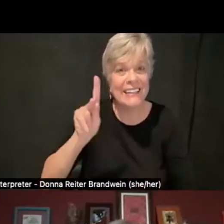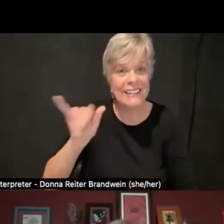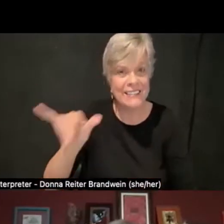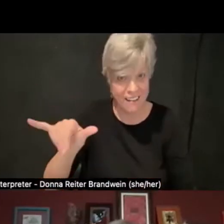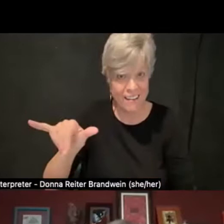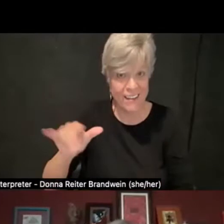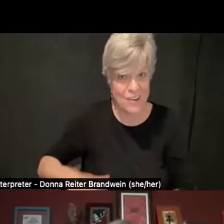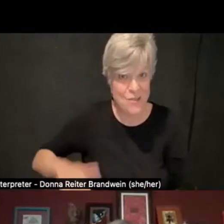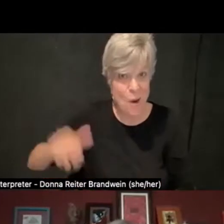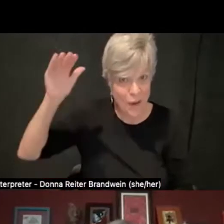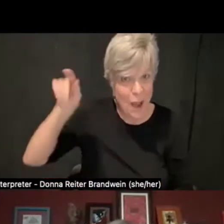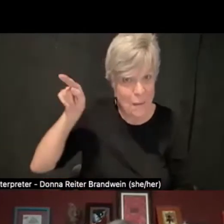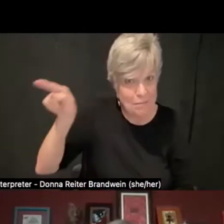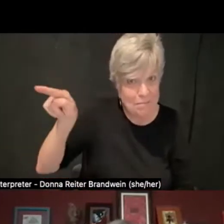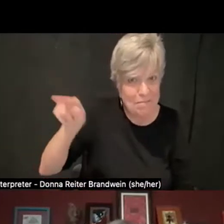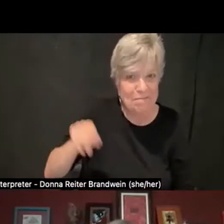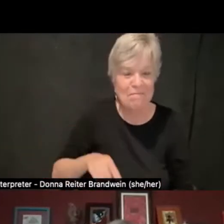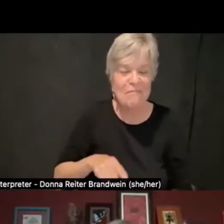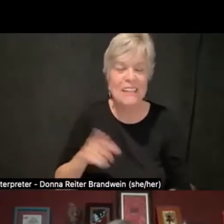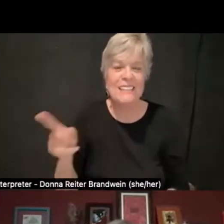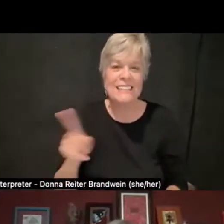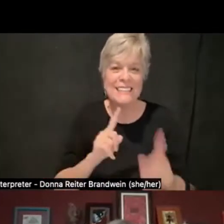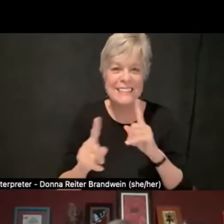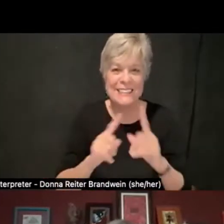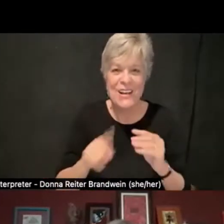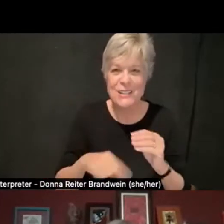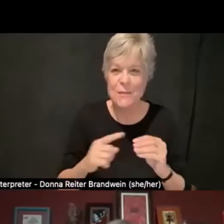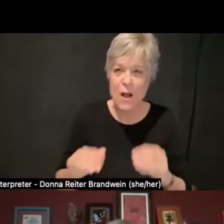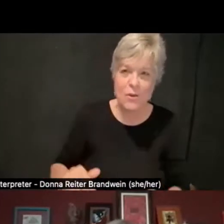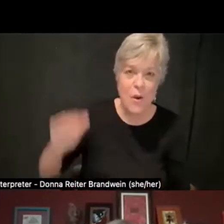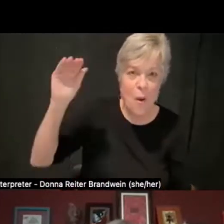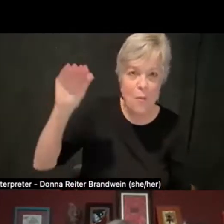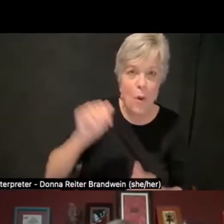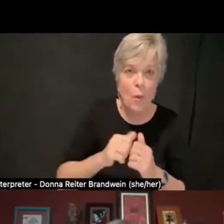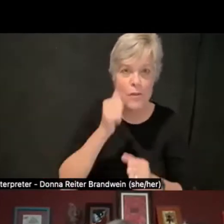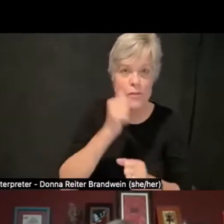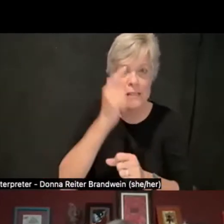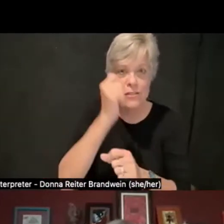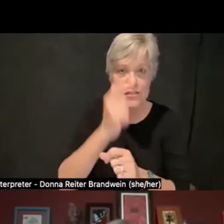and talking about how growing up with her siblings, if they were walking home